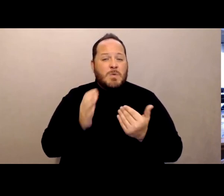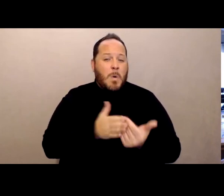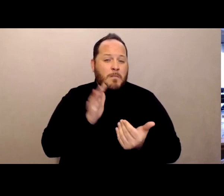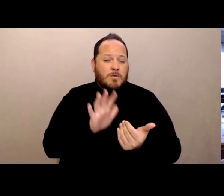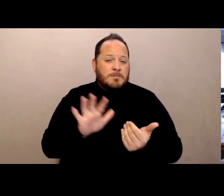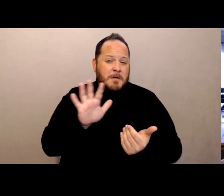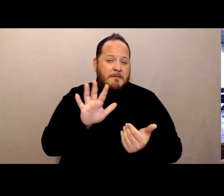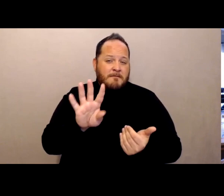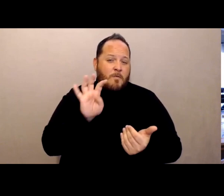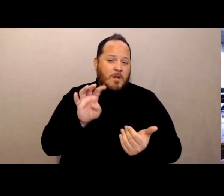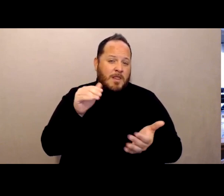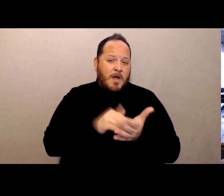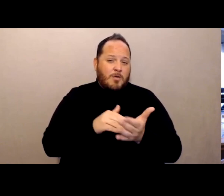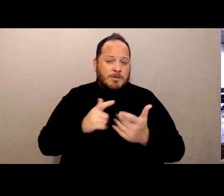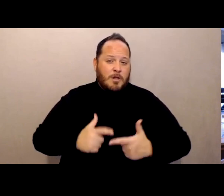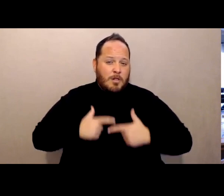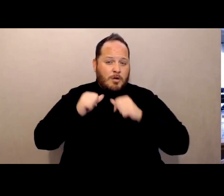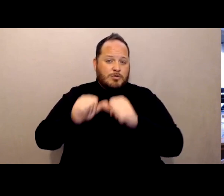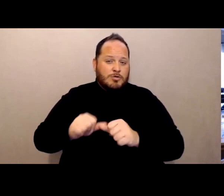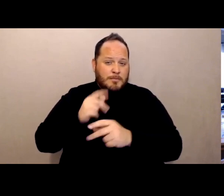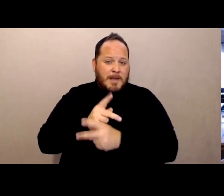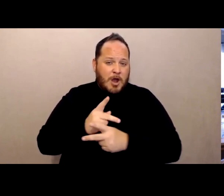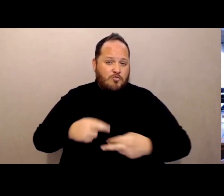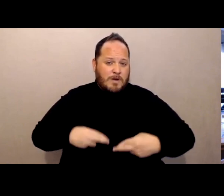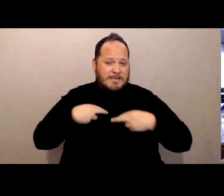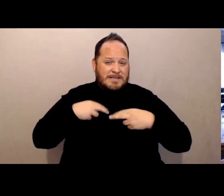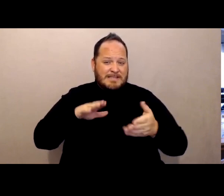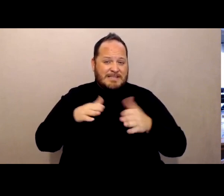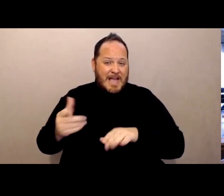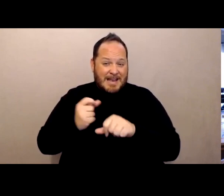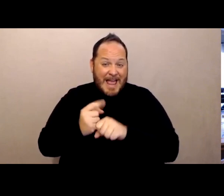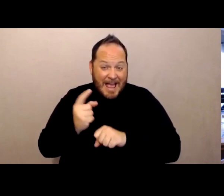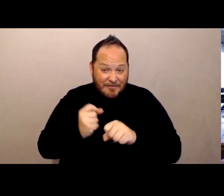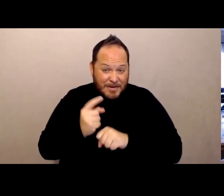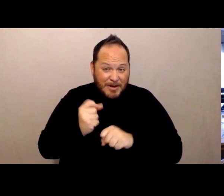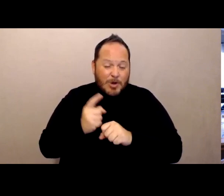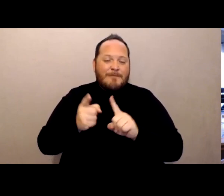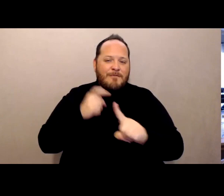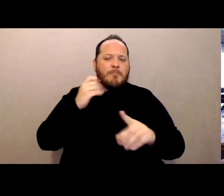long-term care residents died every year from preventable infections.